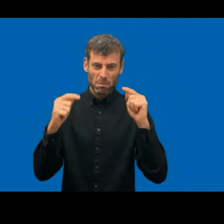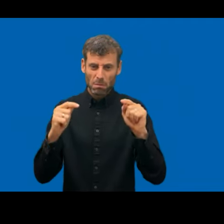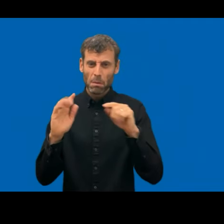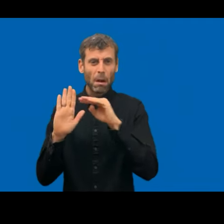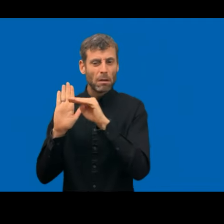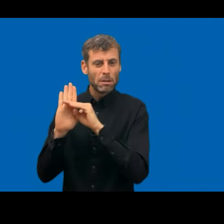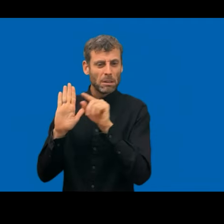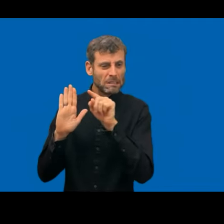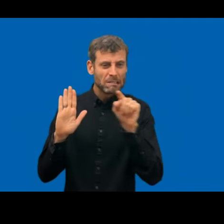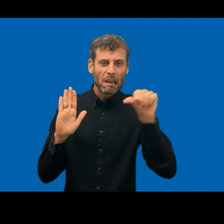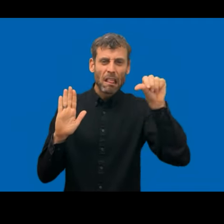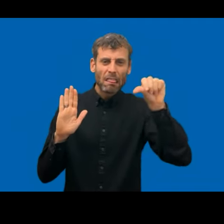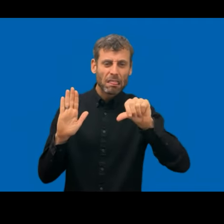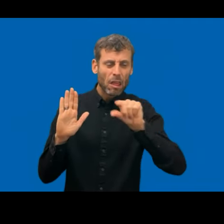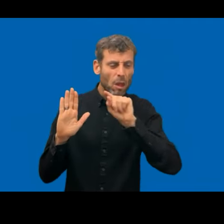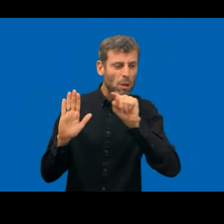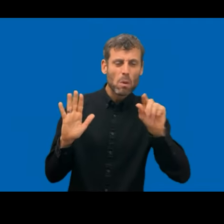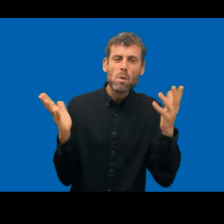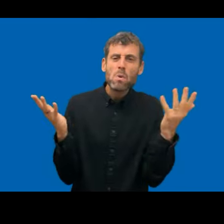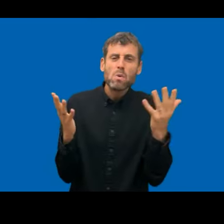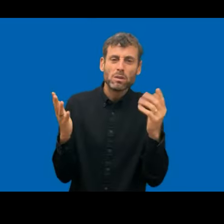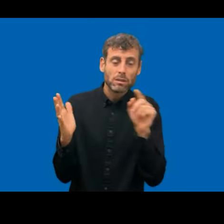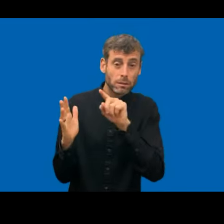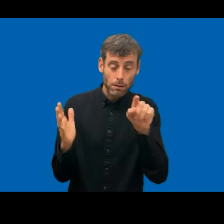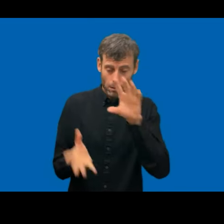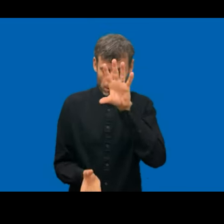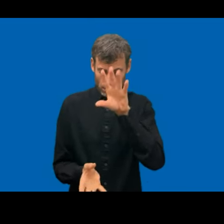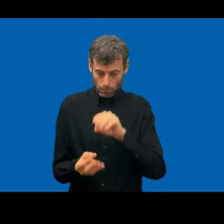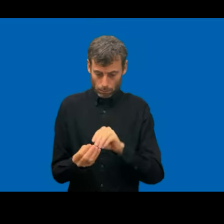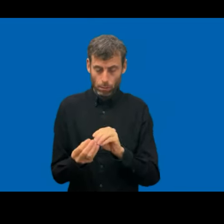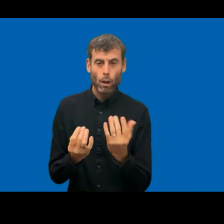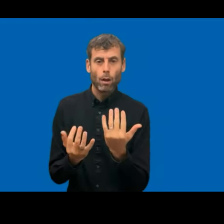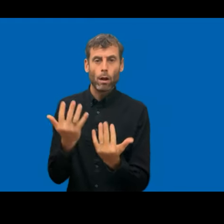You can also see the monitoring score. The score is developed in the cooperation with